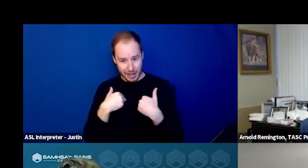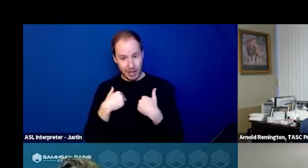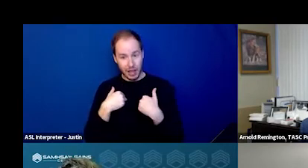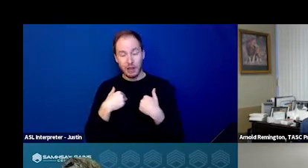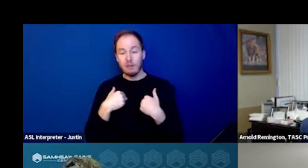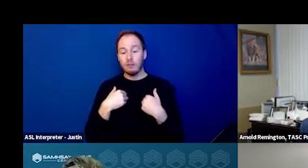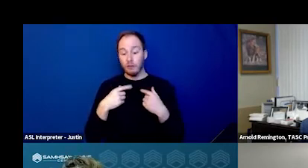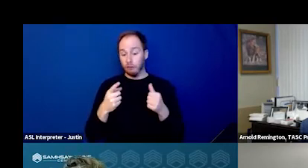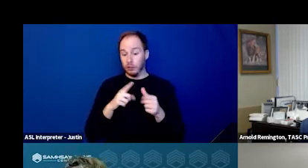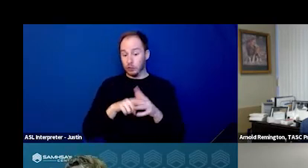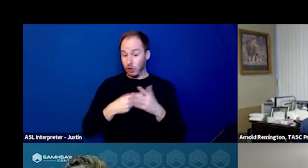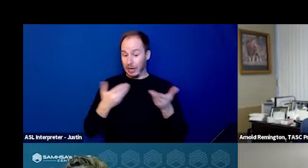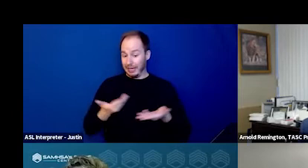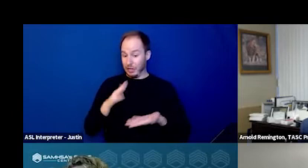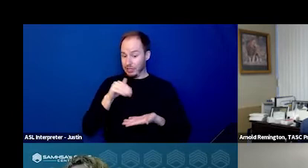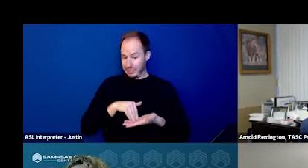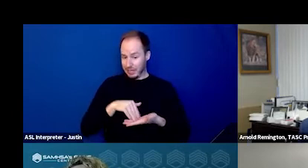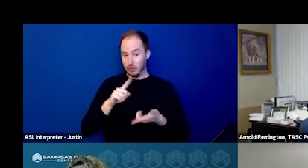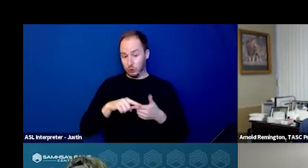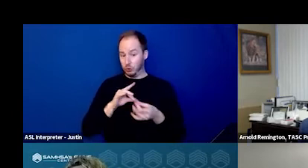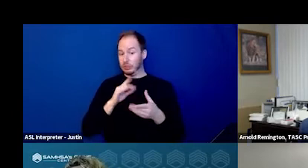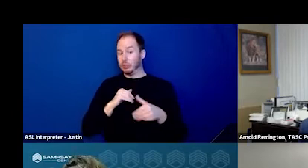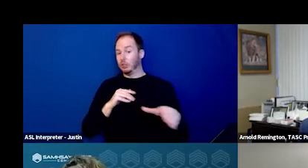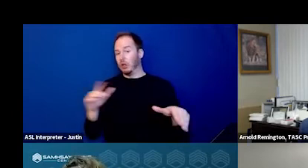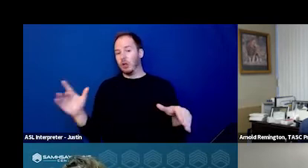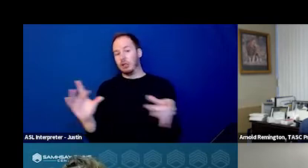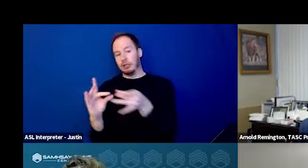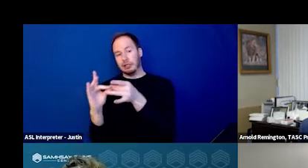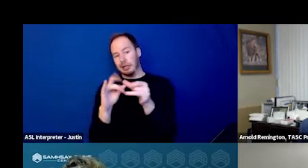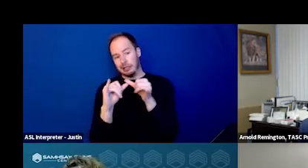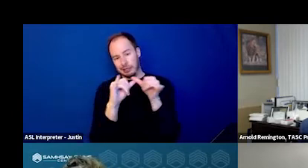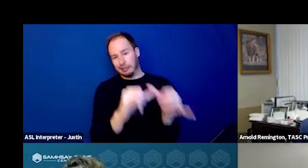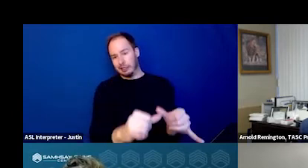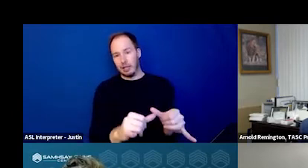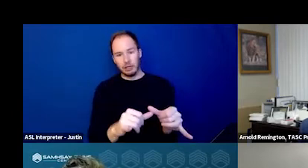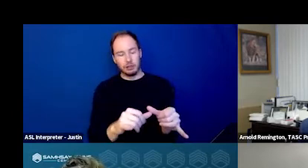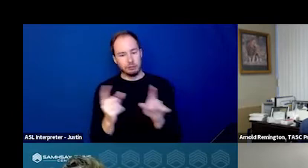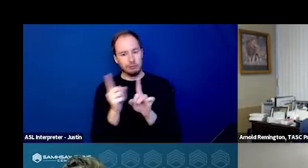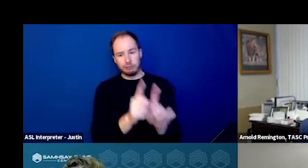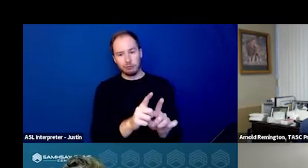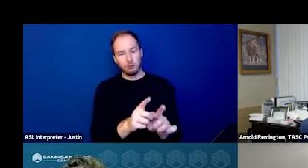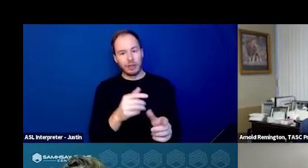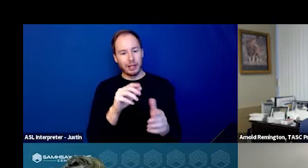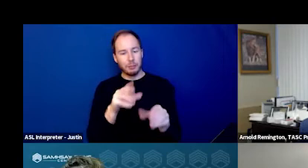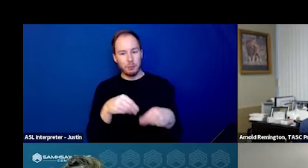and move with them into the community and stay with them until they have that therapeutic relationship established